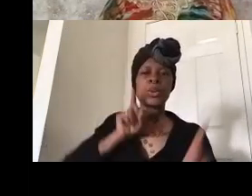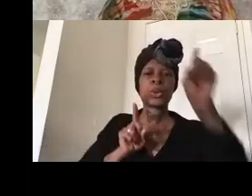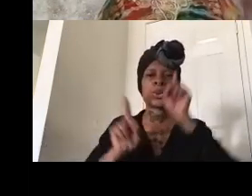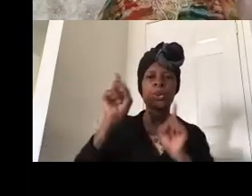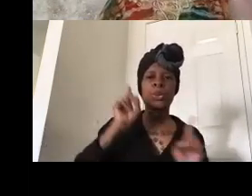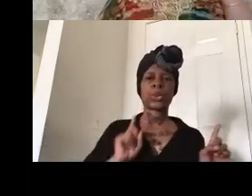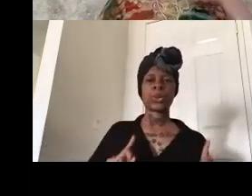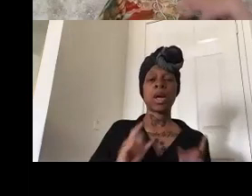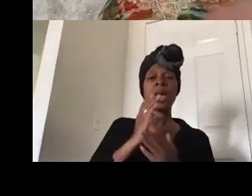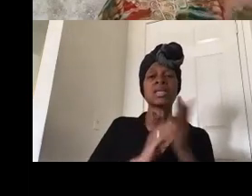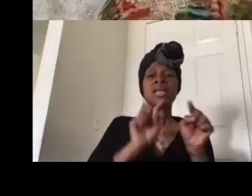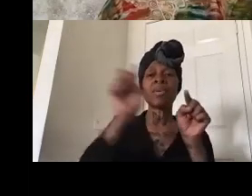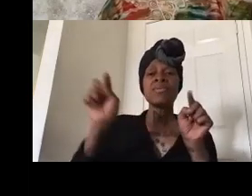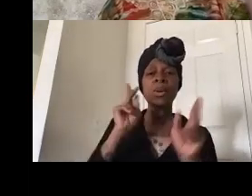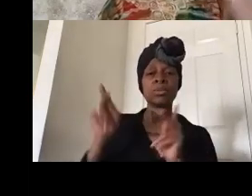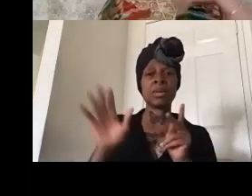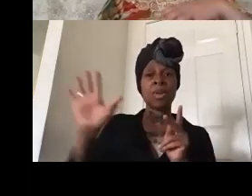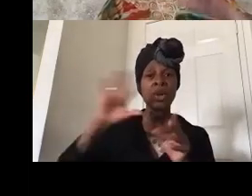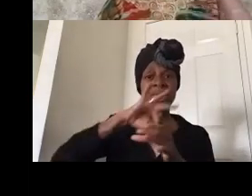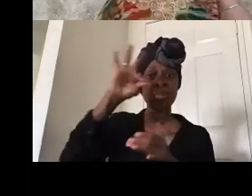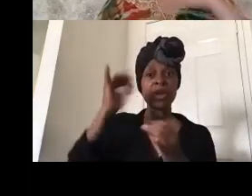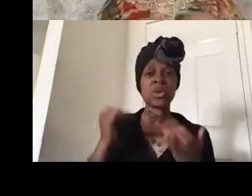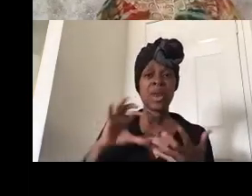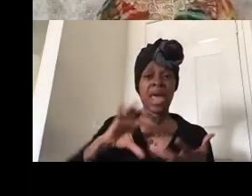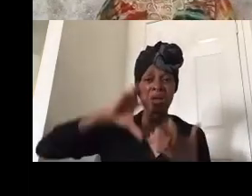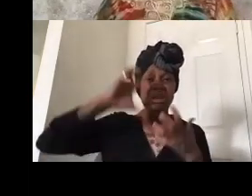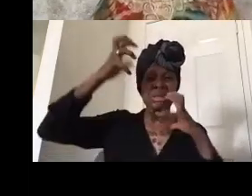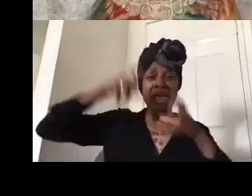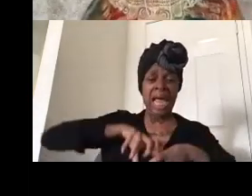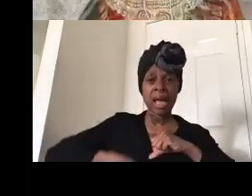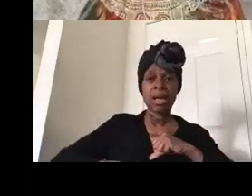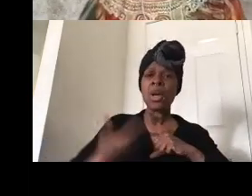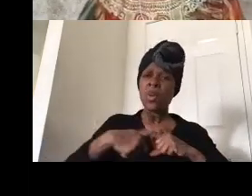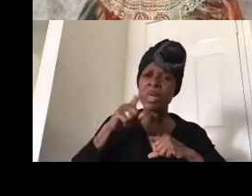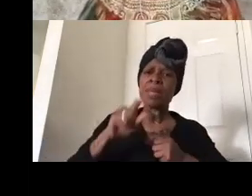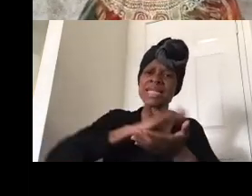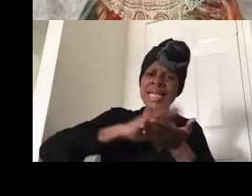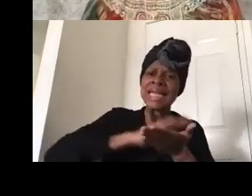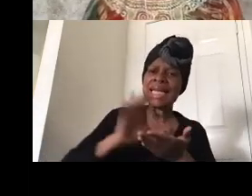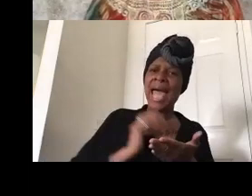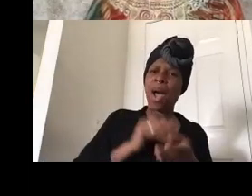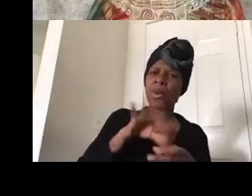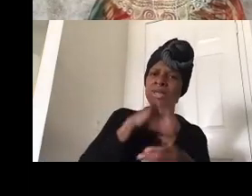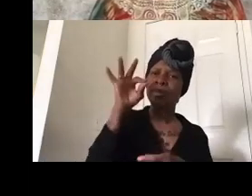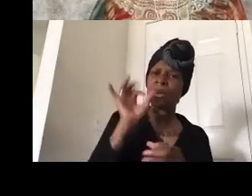and we have to constantly make sure that our spirits are cleansed and so this was just a really beautiful gathering